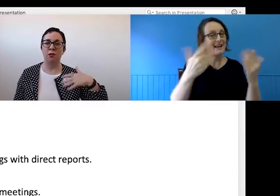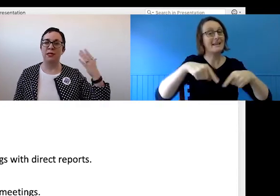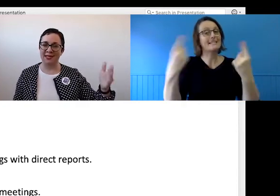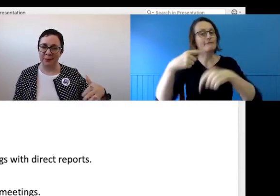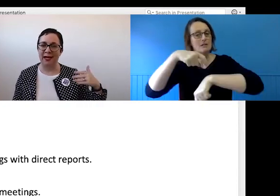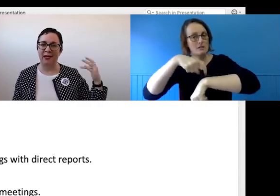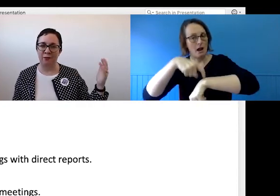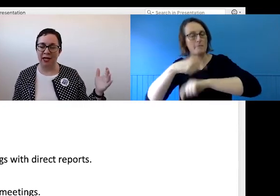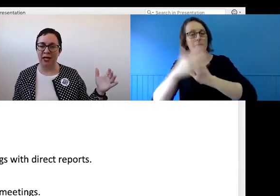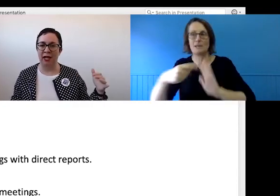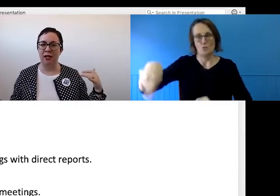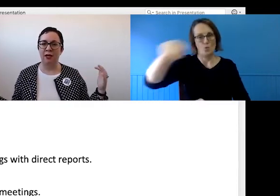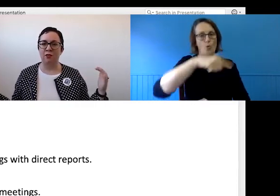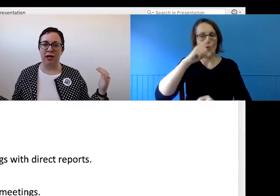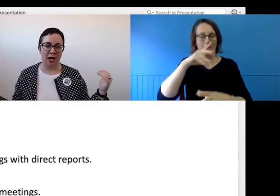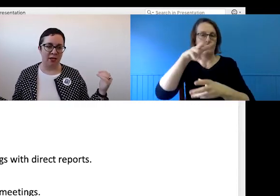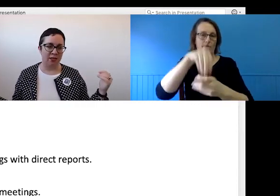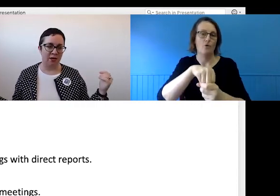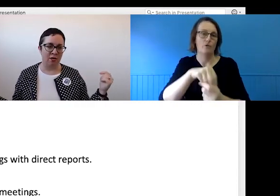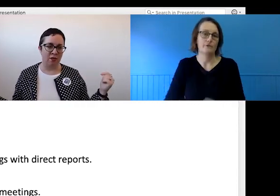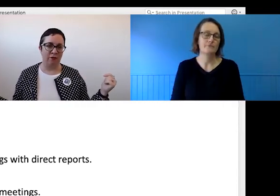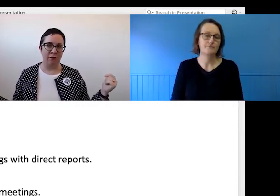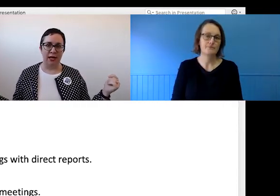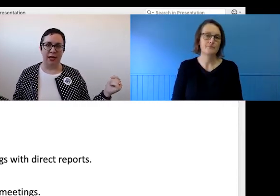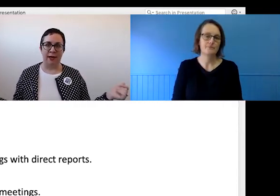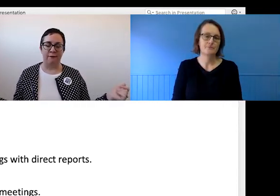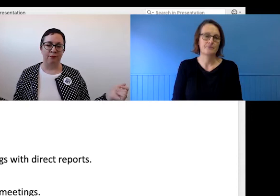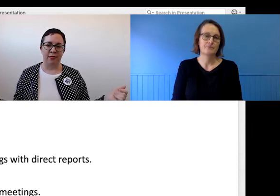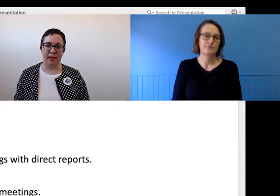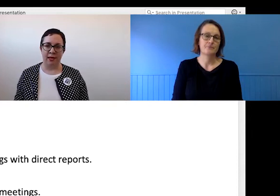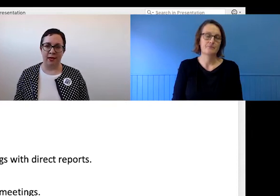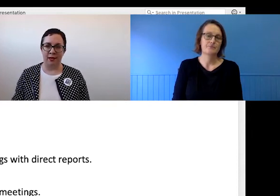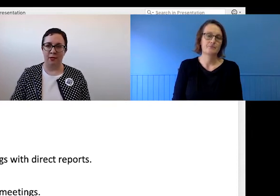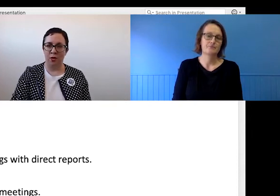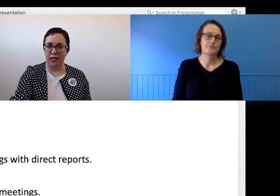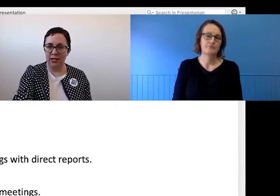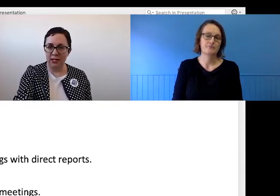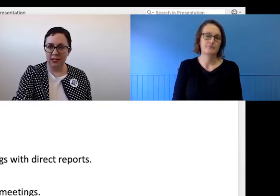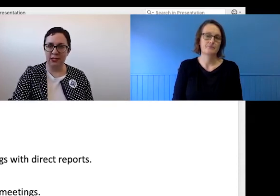participate in them regularly, regardless of their working days.